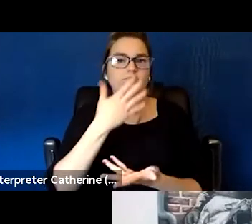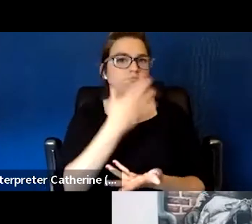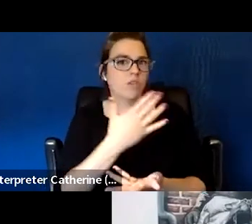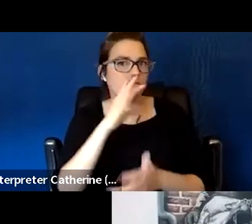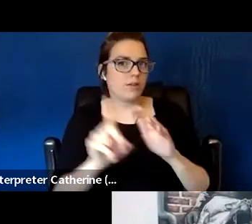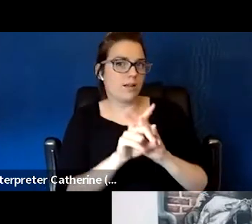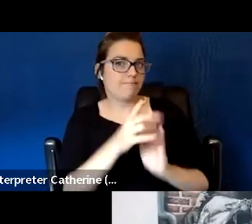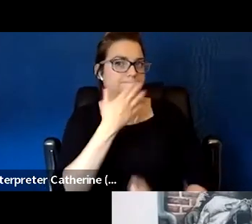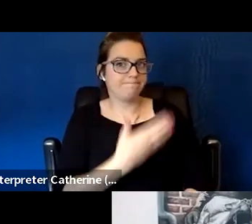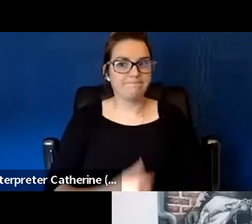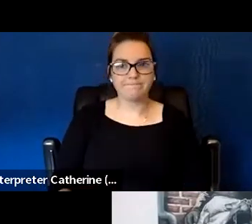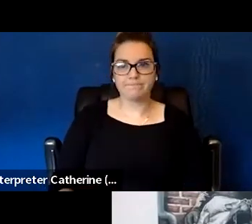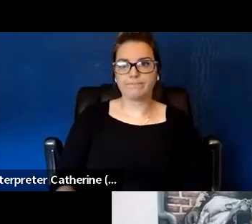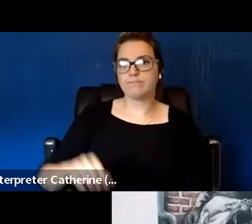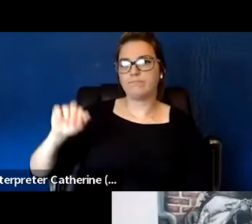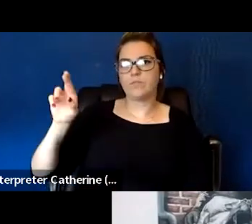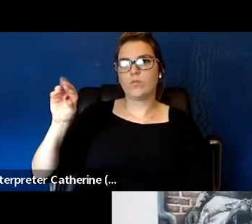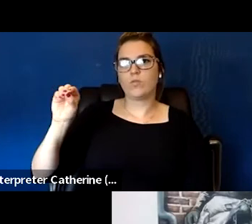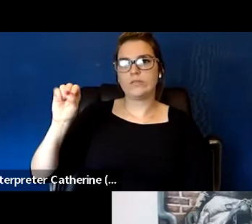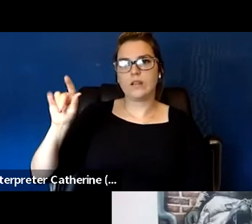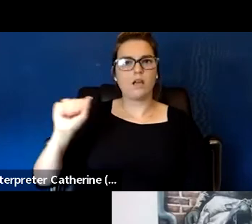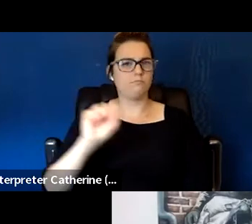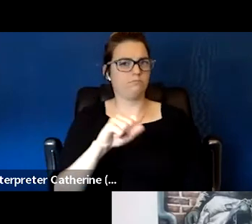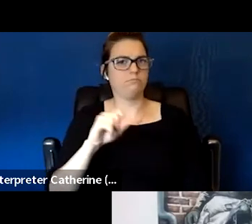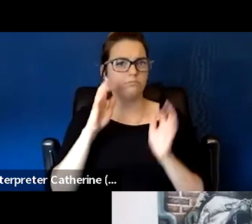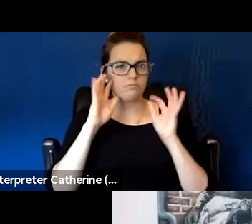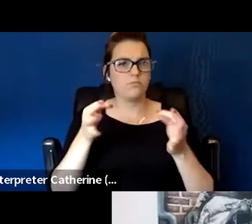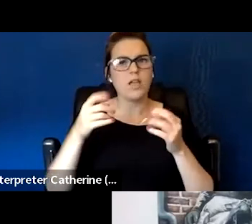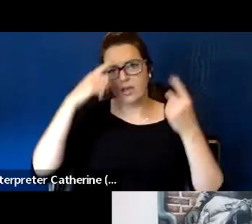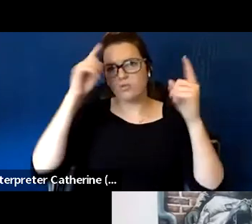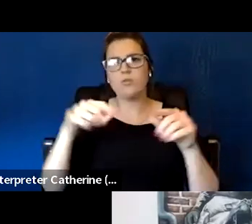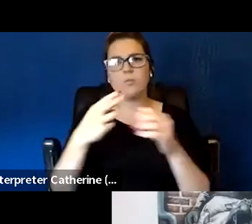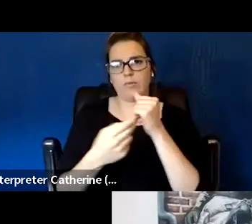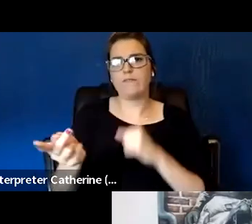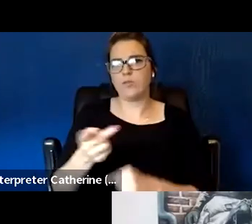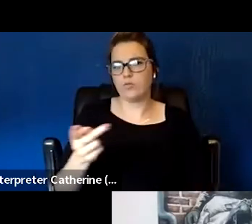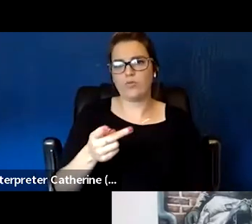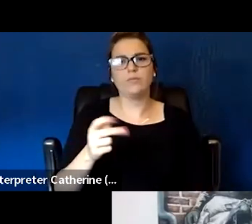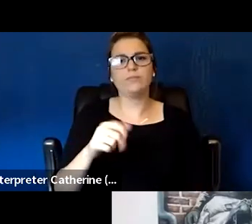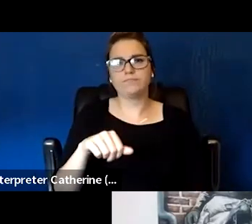Yeah, absolutely, it's something that, yes, I agree with both Juliana and Donald, especially,